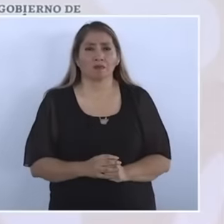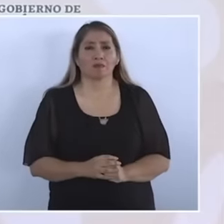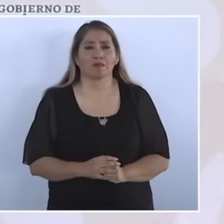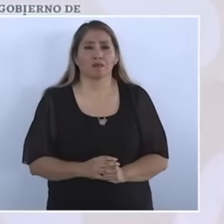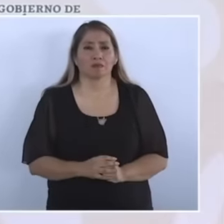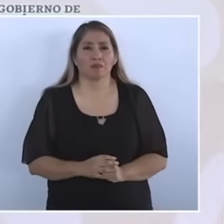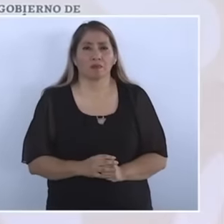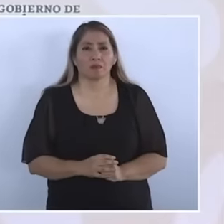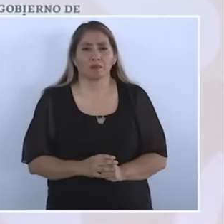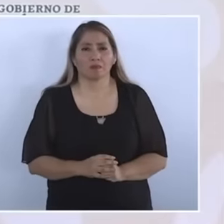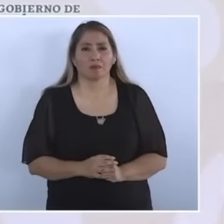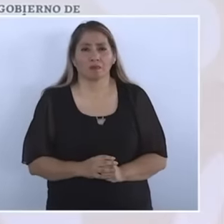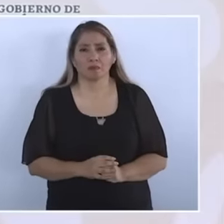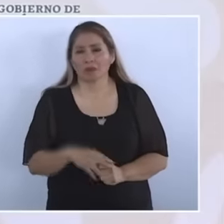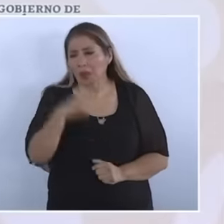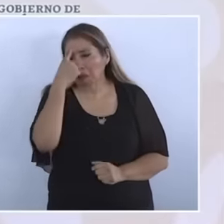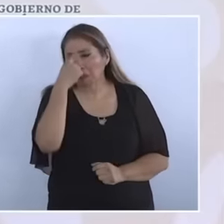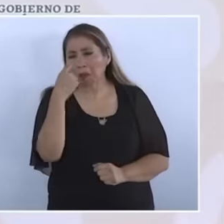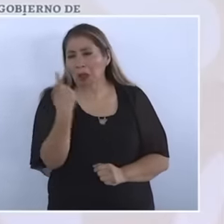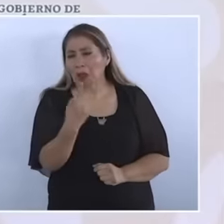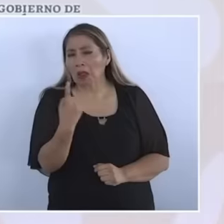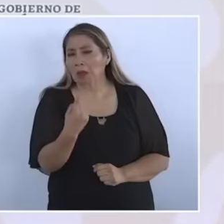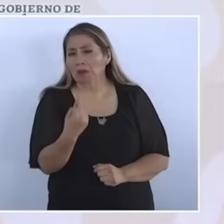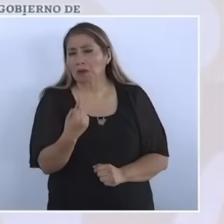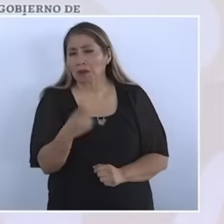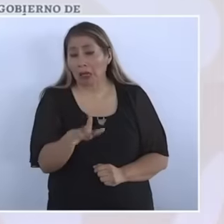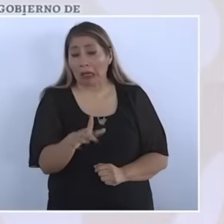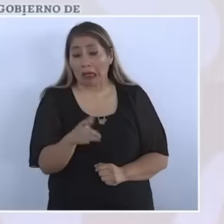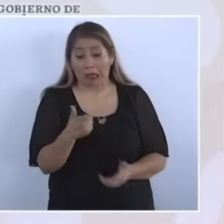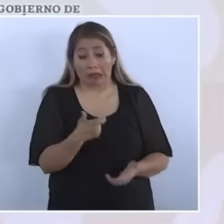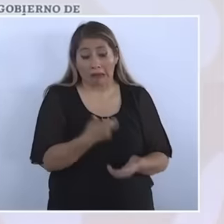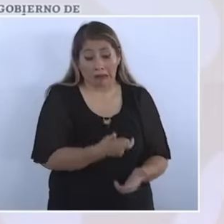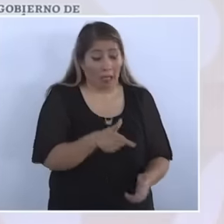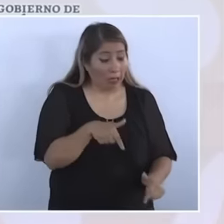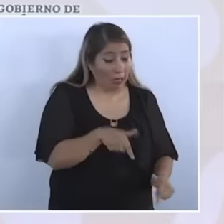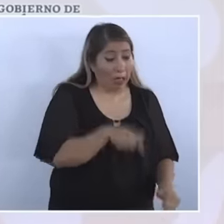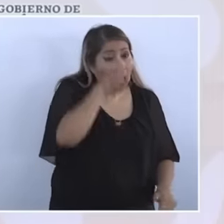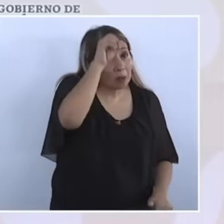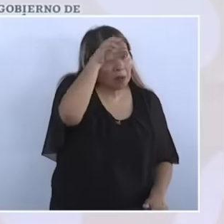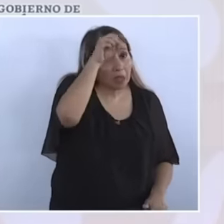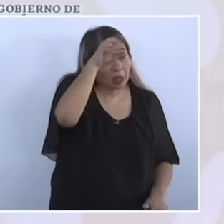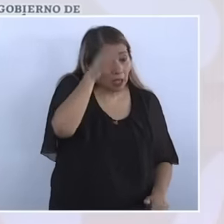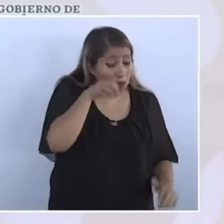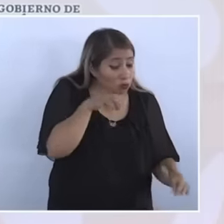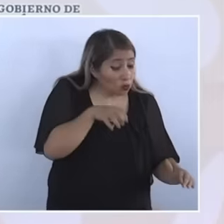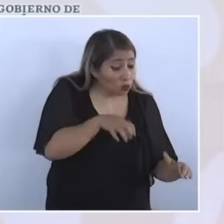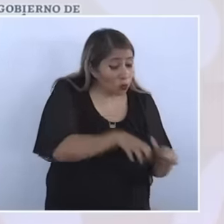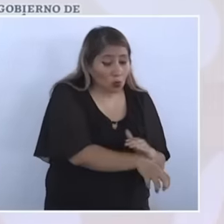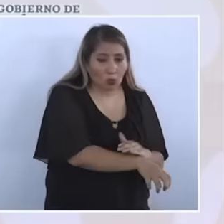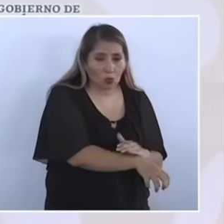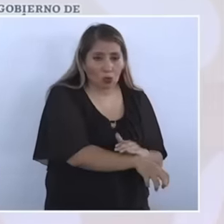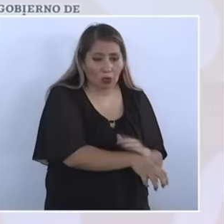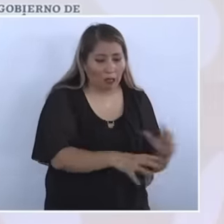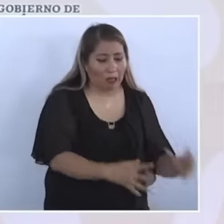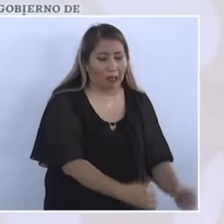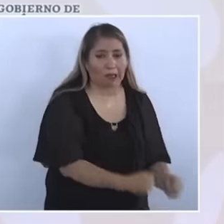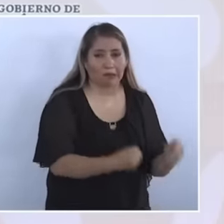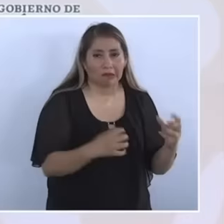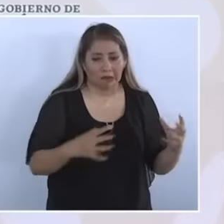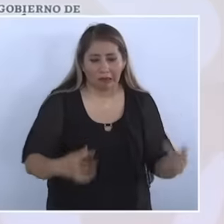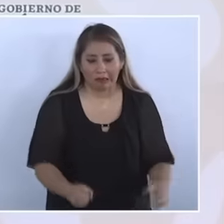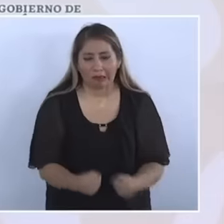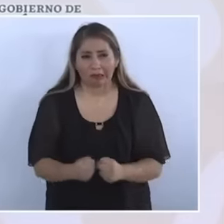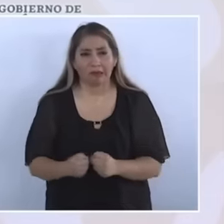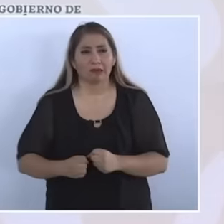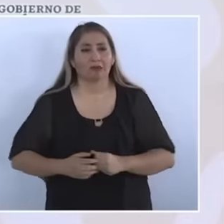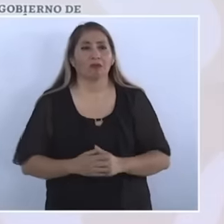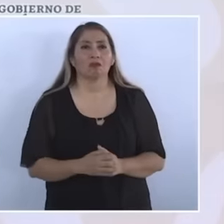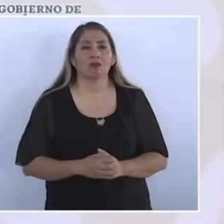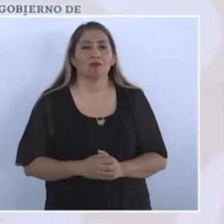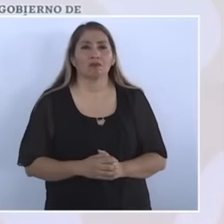so that no miner is left buried. When a misfortune like this happens,